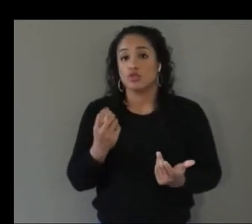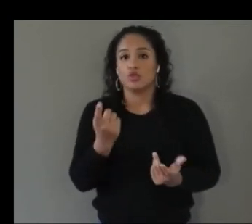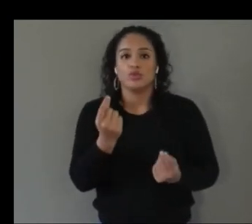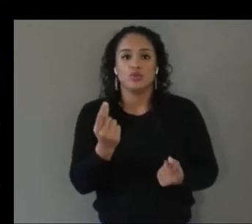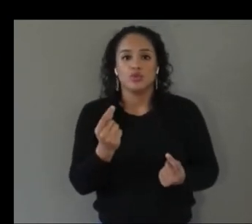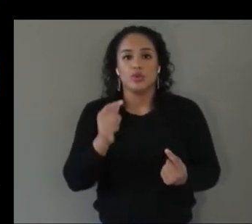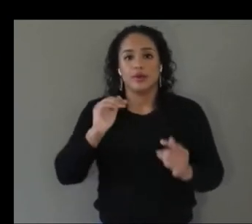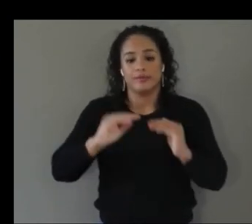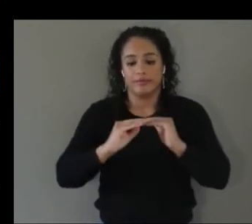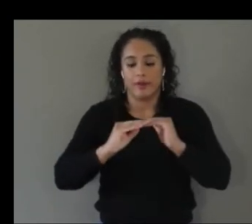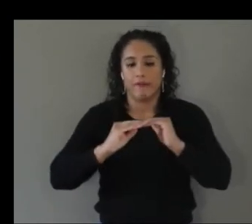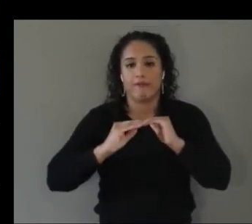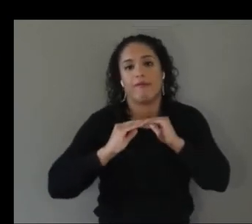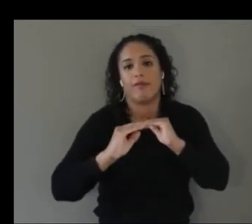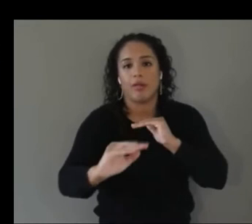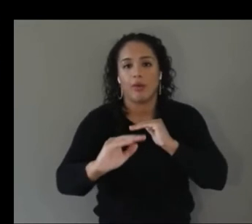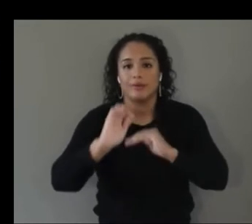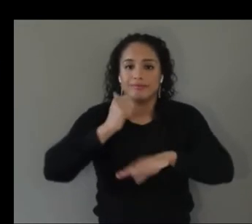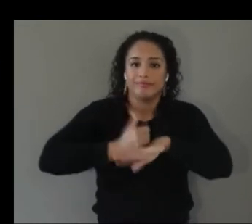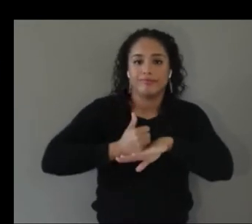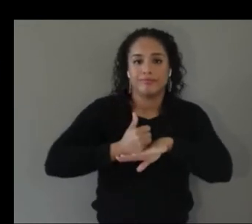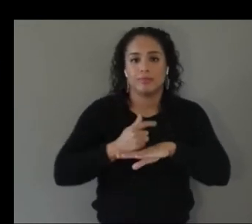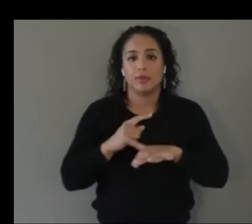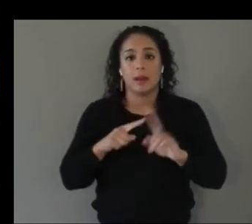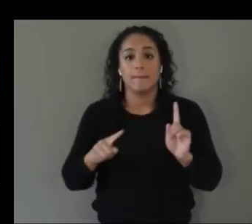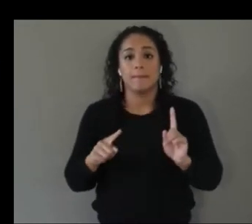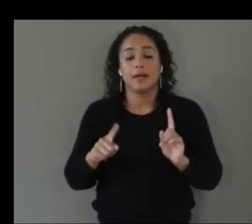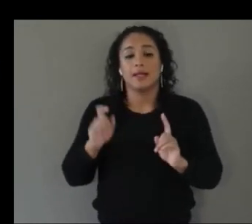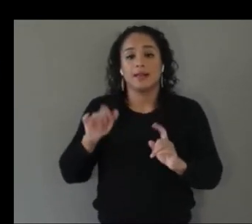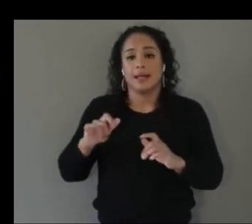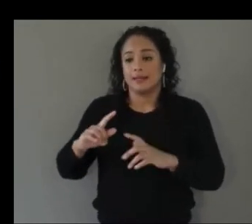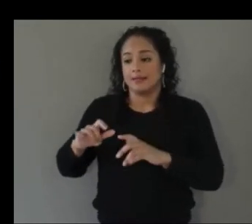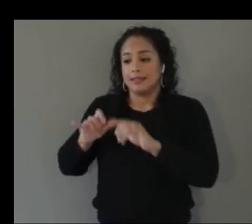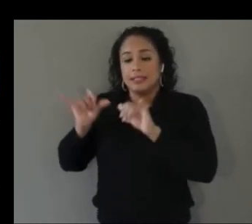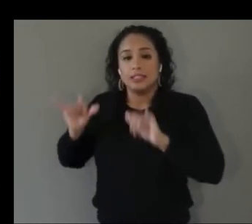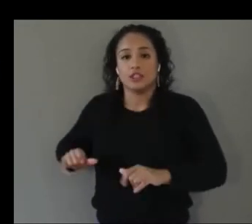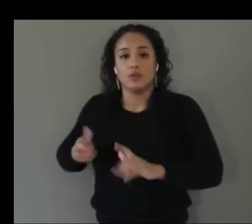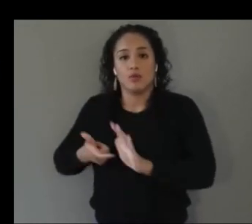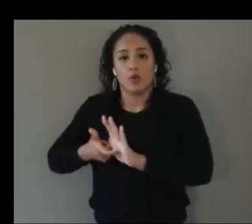do this the system might require you to take your controller and actually tap the floor with it